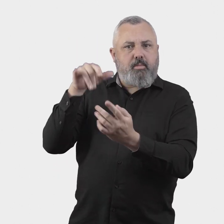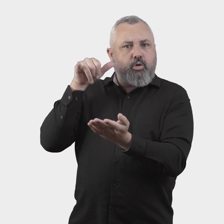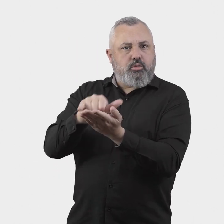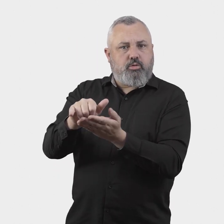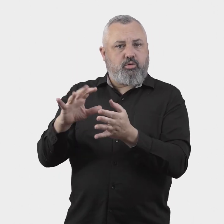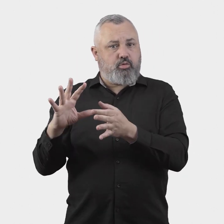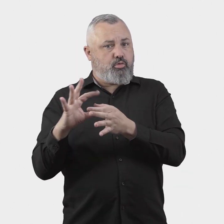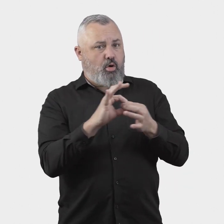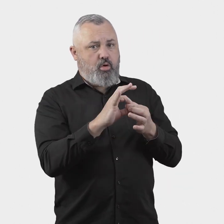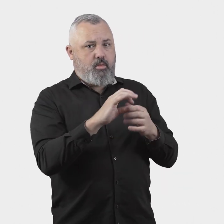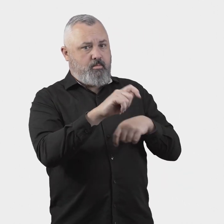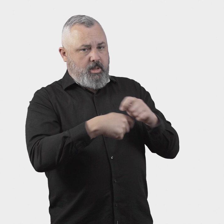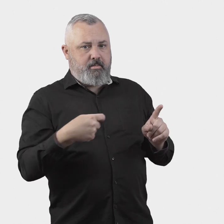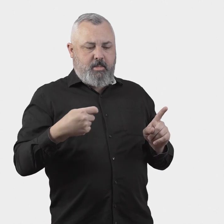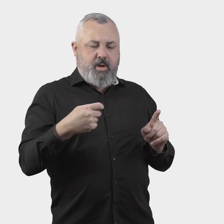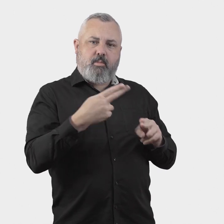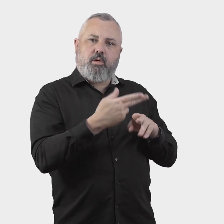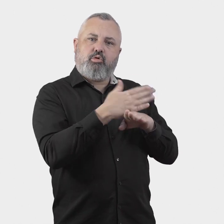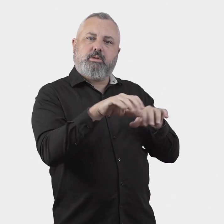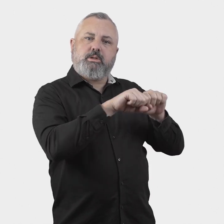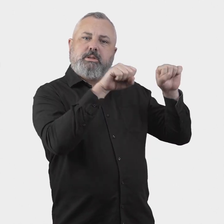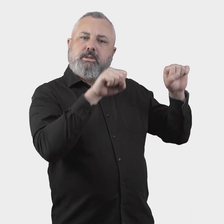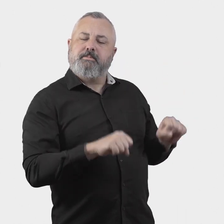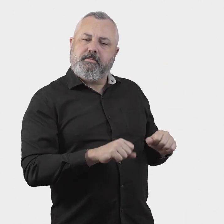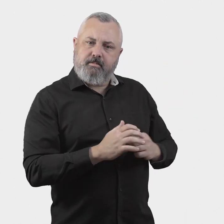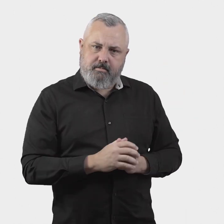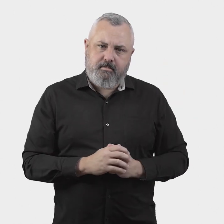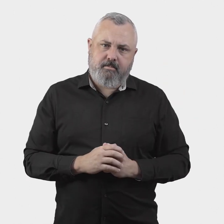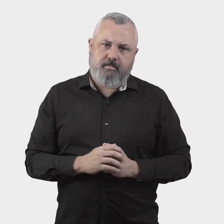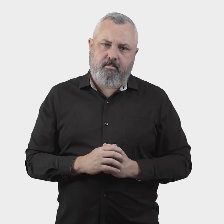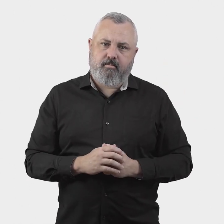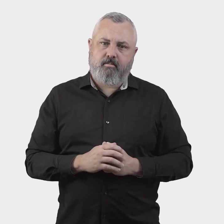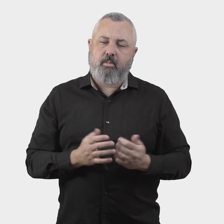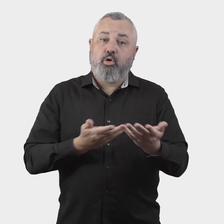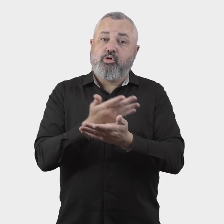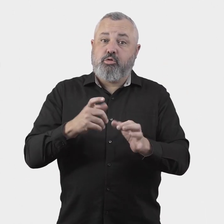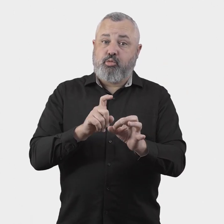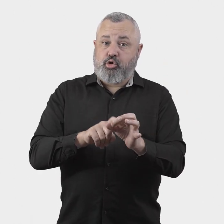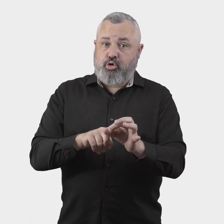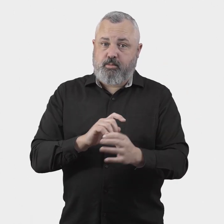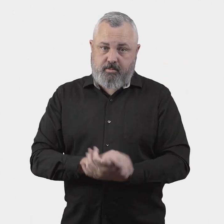airports to become members of the Aviation Industry Ombuds Scheme. Consultation questions